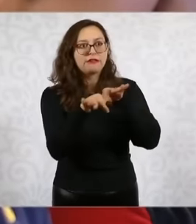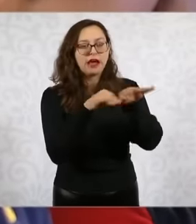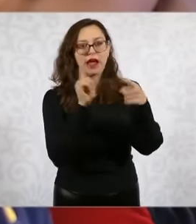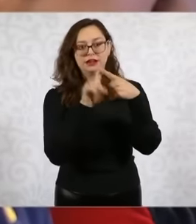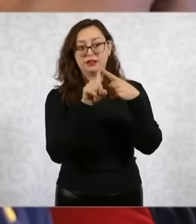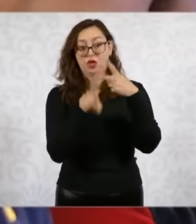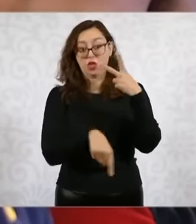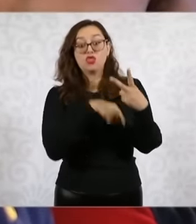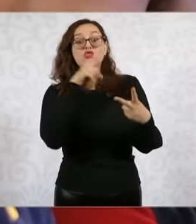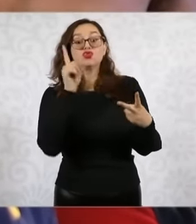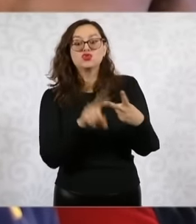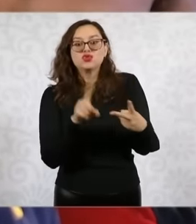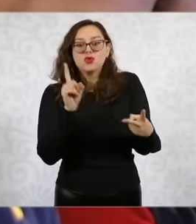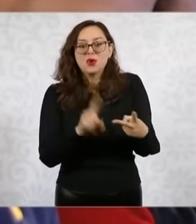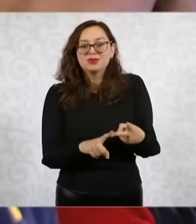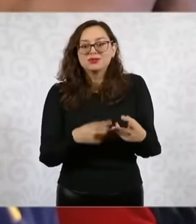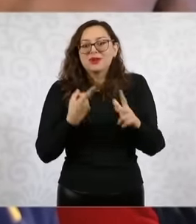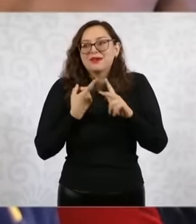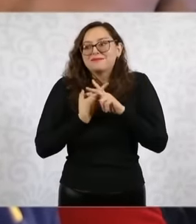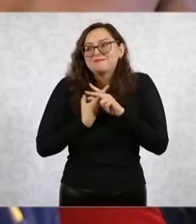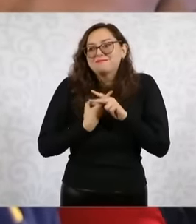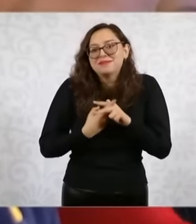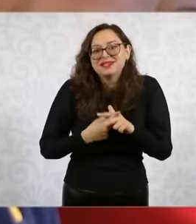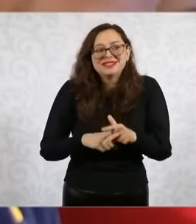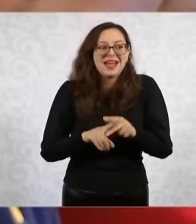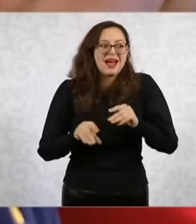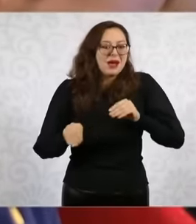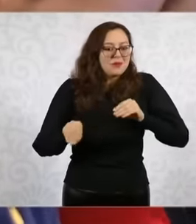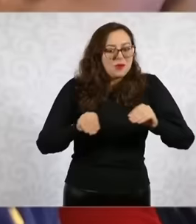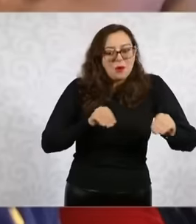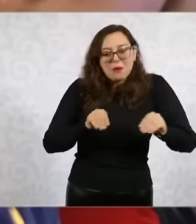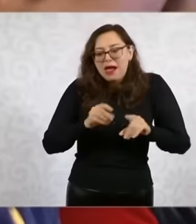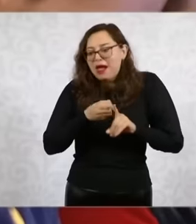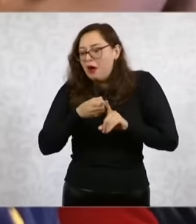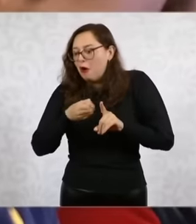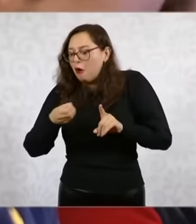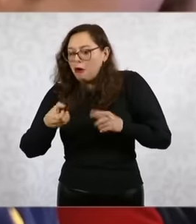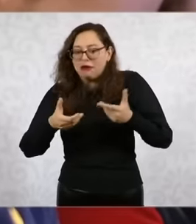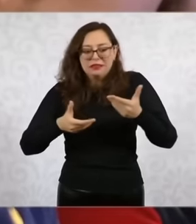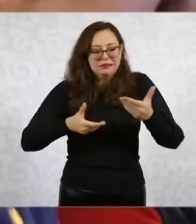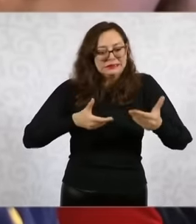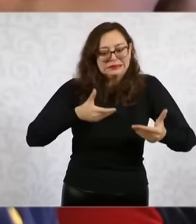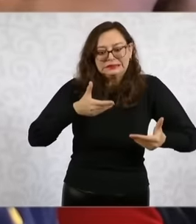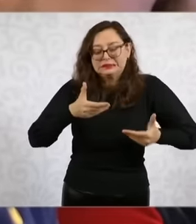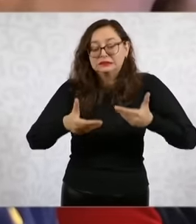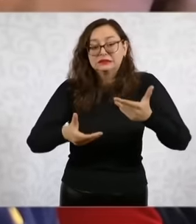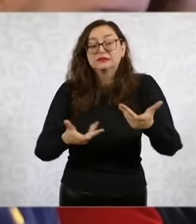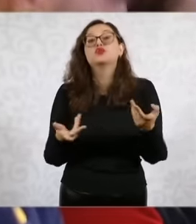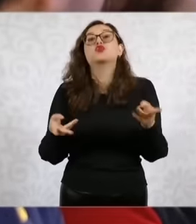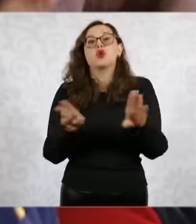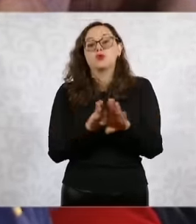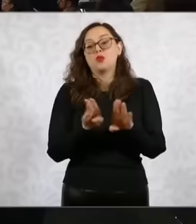its cabinet to adapt What actions will be carried out in these first TR months of your administration,